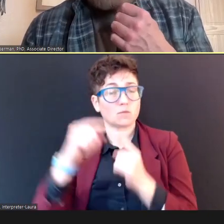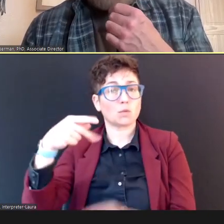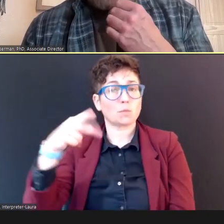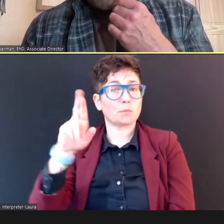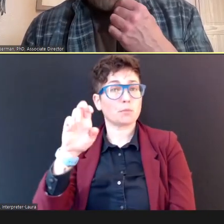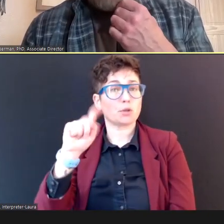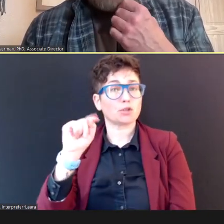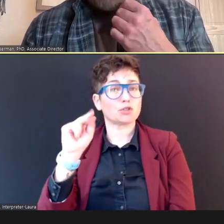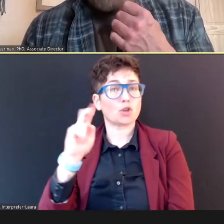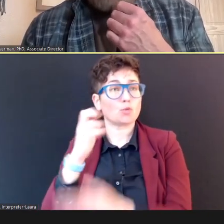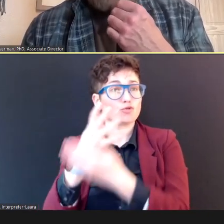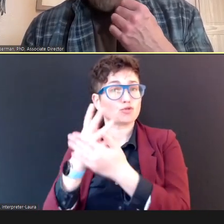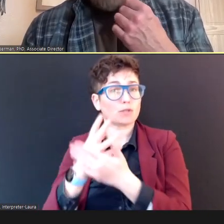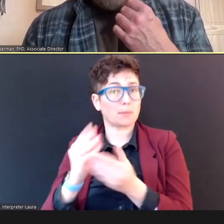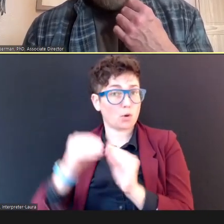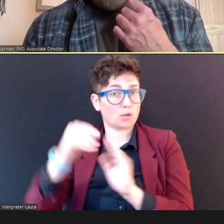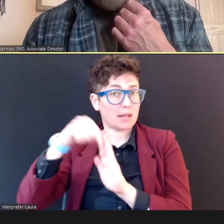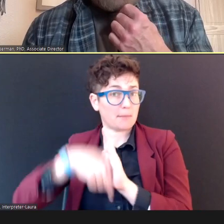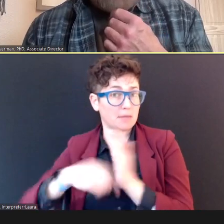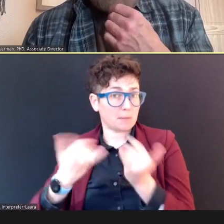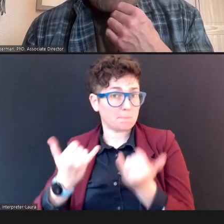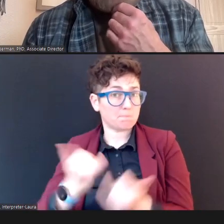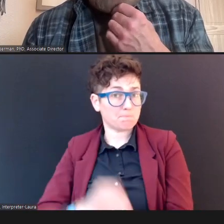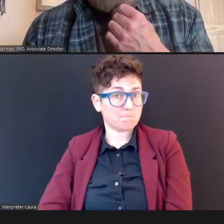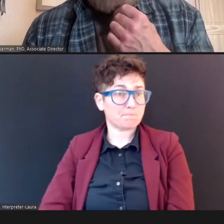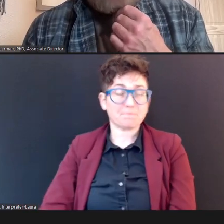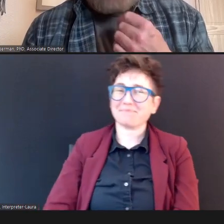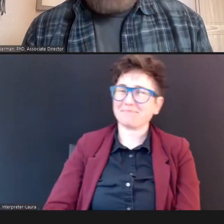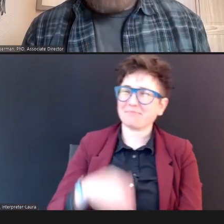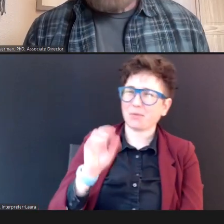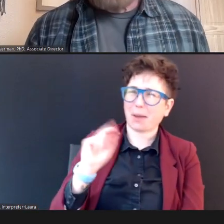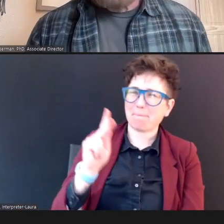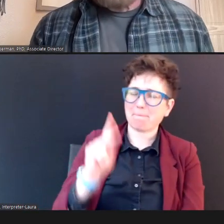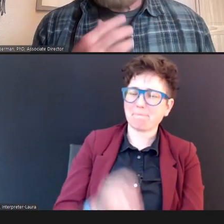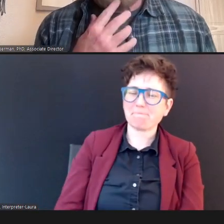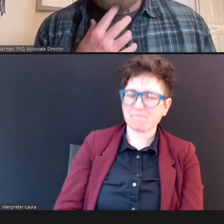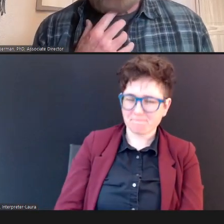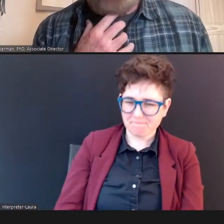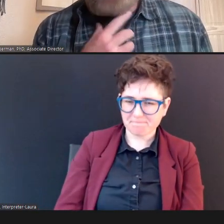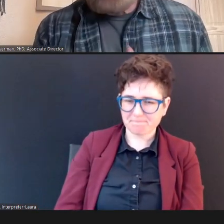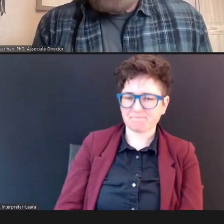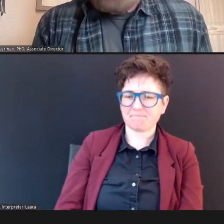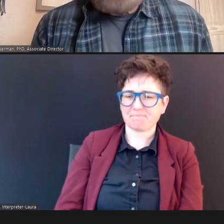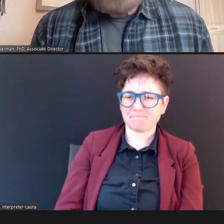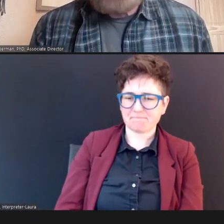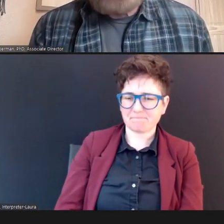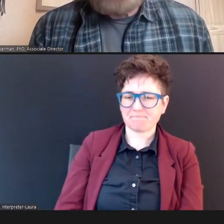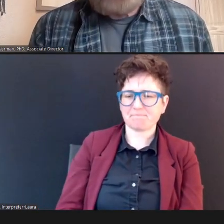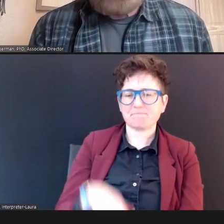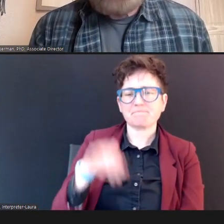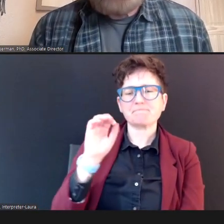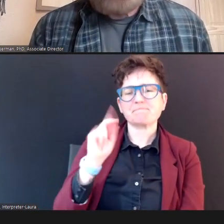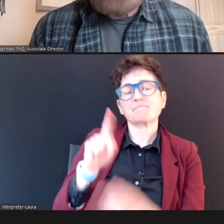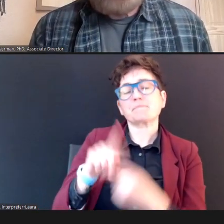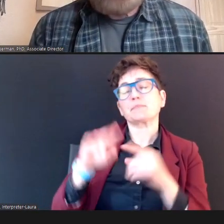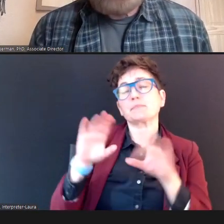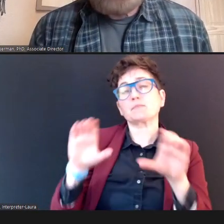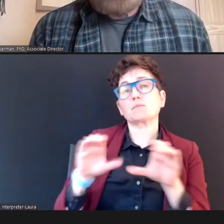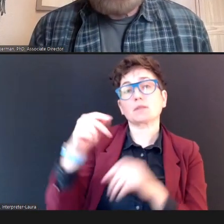Dr. Terry Foust, AuD, CCC-A/SLP: Okay, so, yeah, let's go ahead, so to conduct, a PureTone Screening. We're, first going to take a look at the ear.